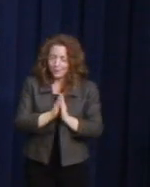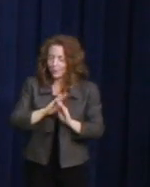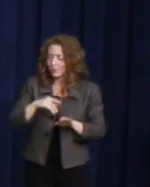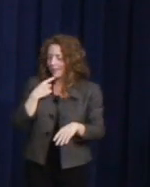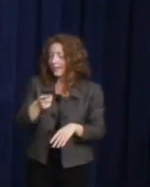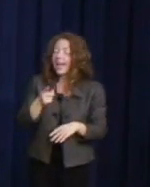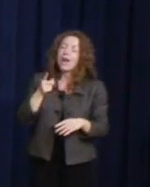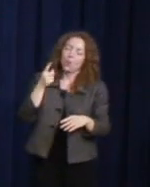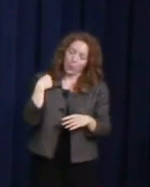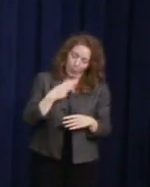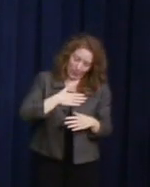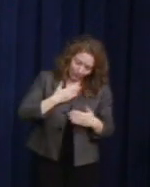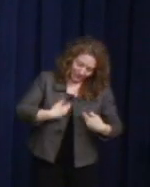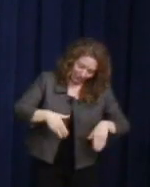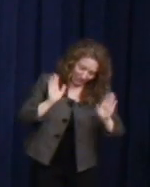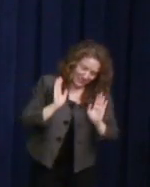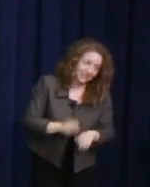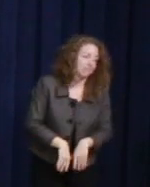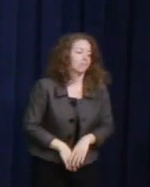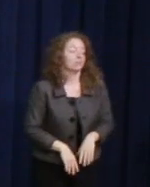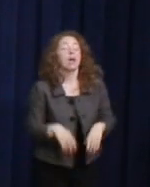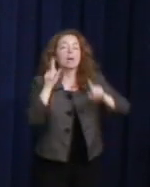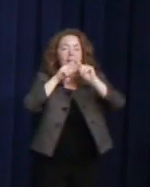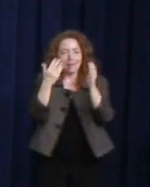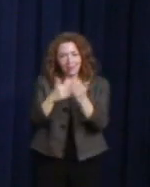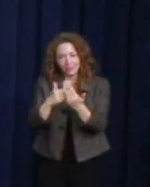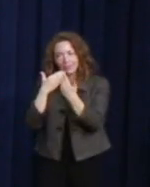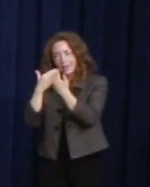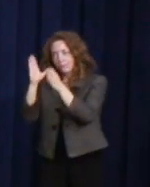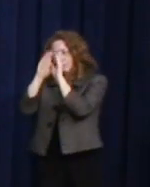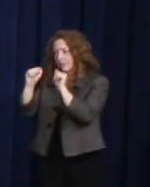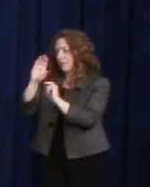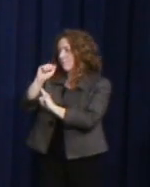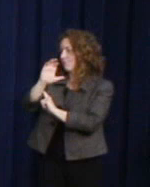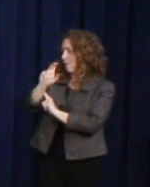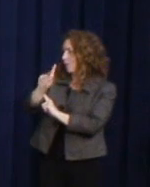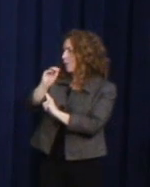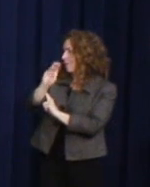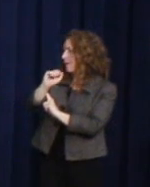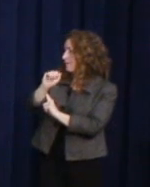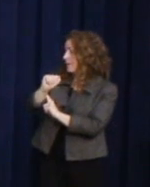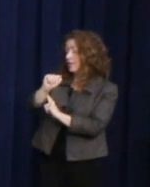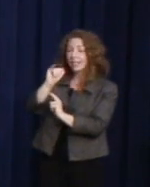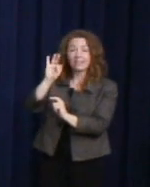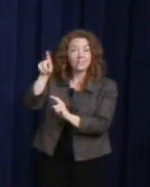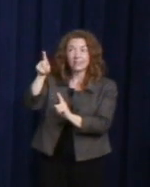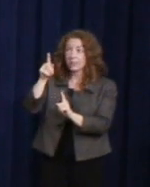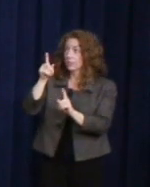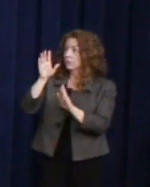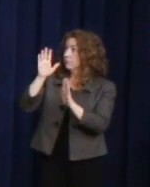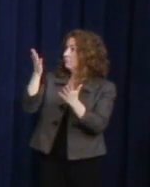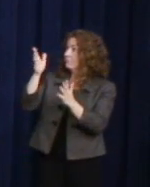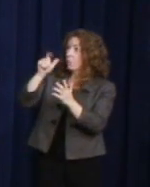But thank you President Barack Obama. Without his presidency, we would not have had that success.